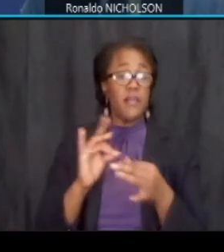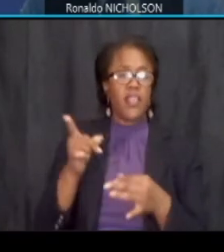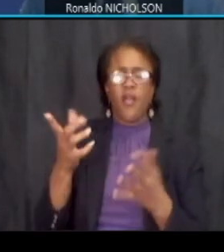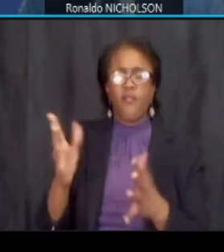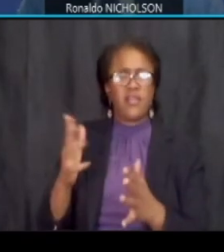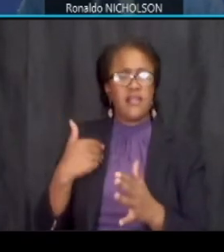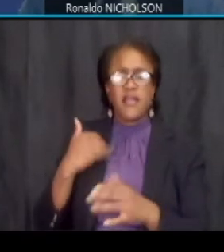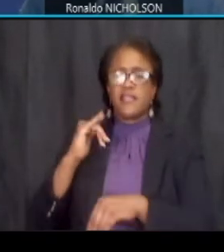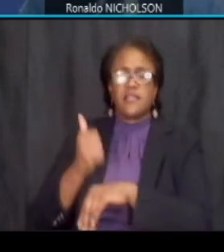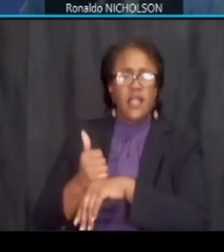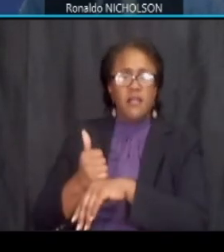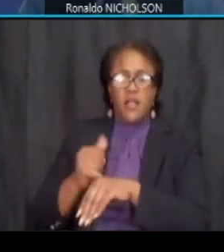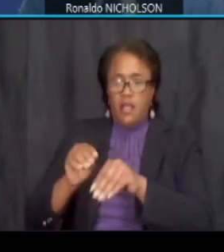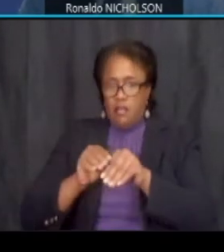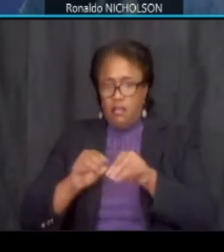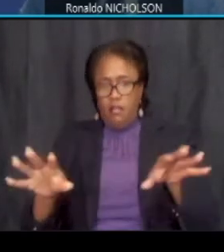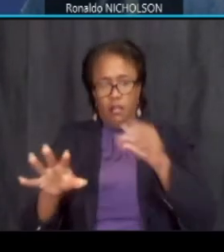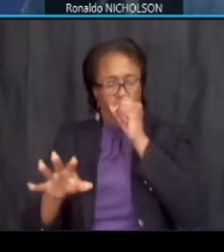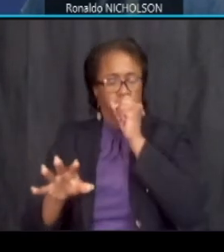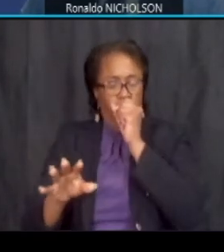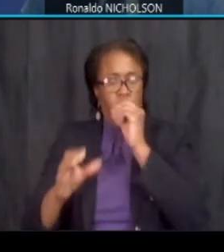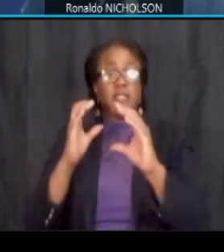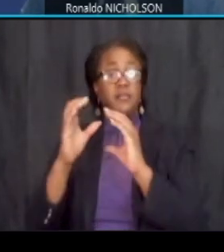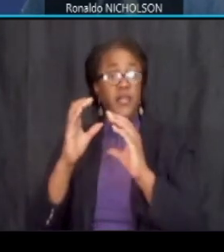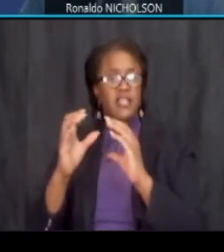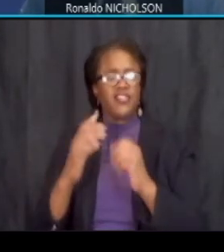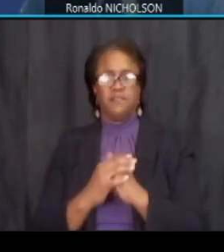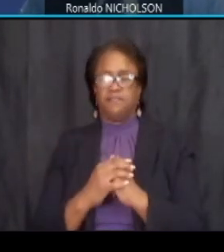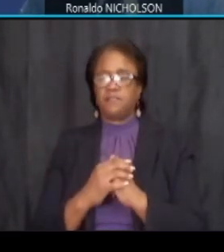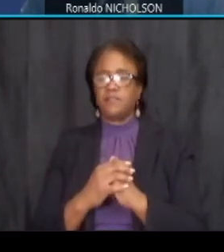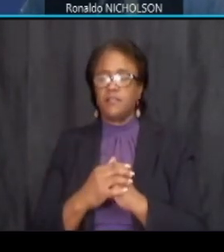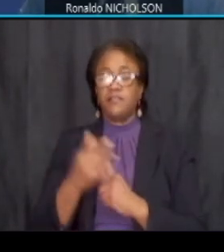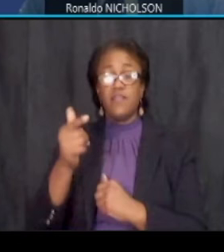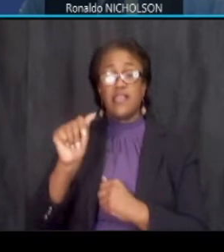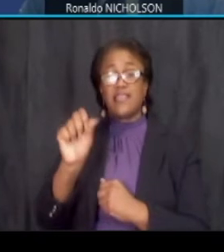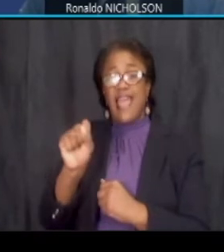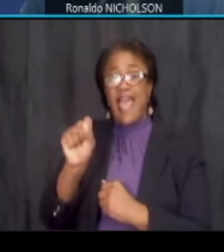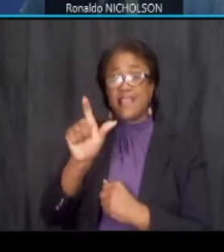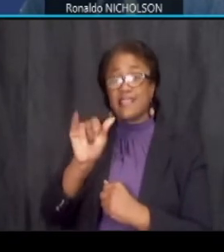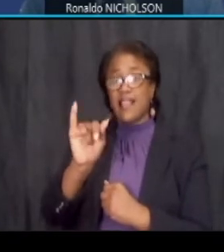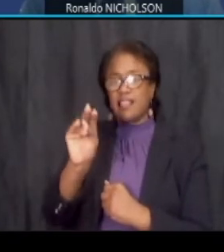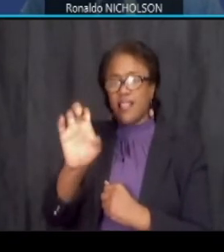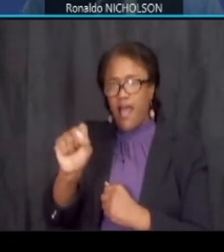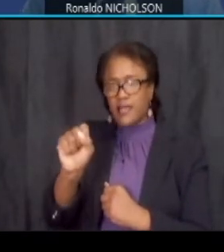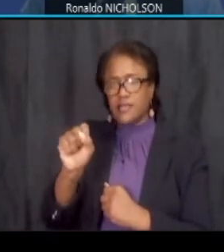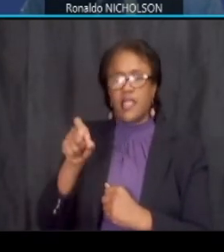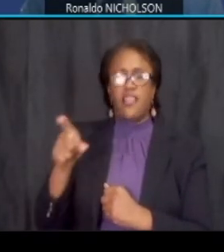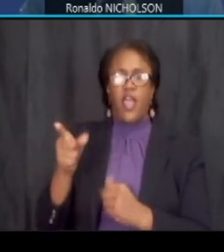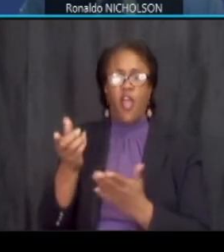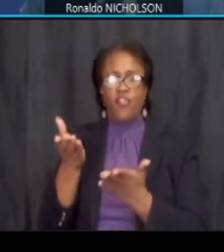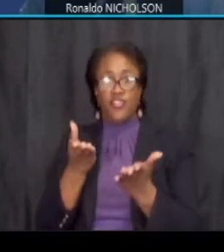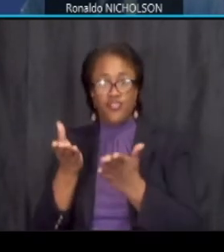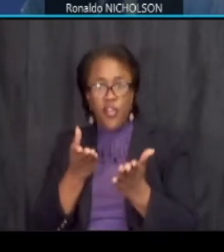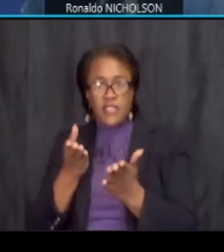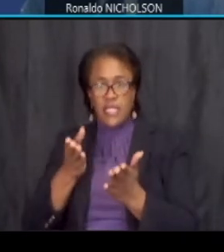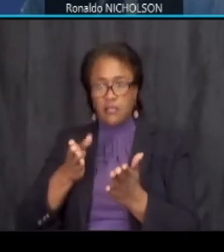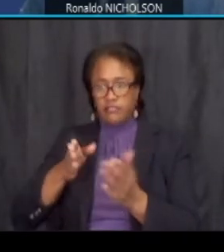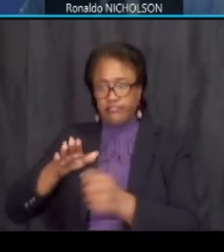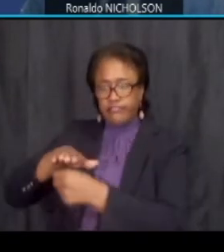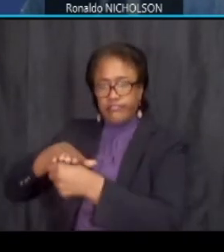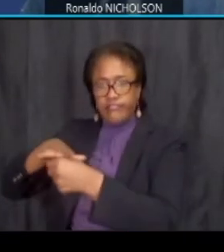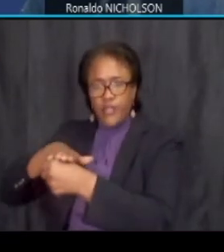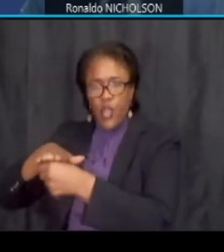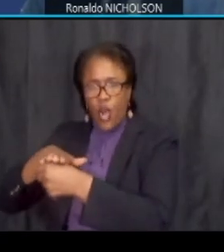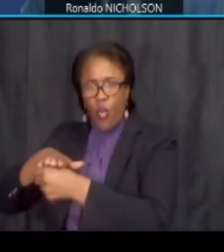distribution communication gas lines that are servicing the adjacent communities now and it's